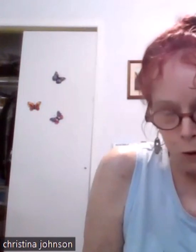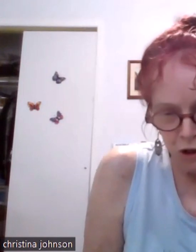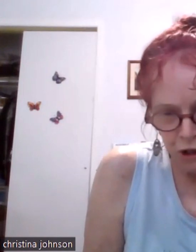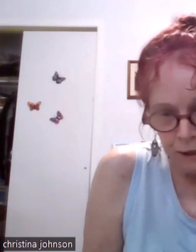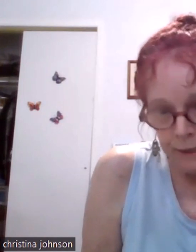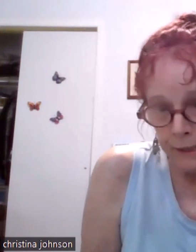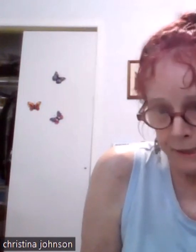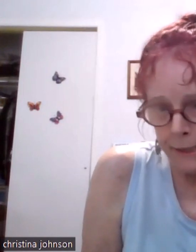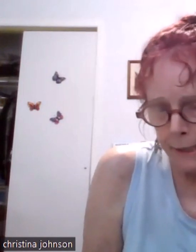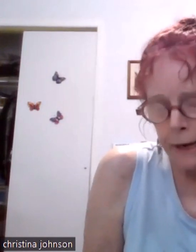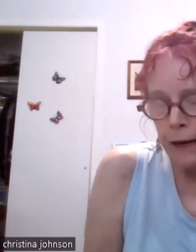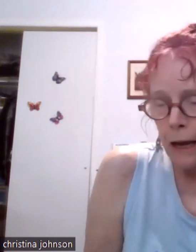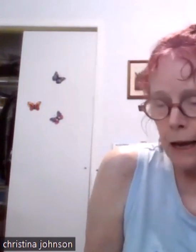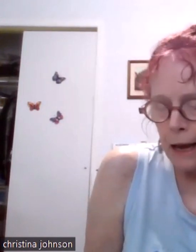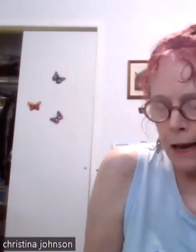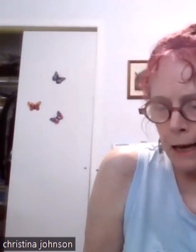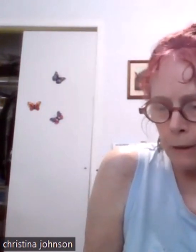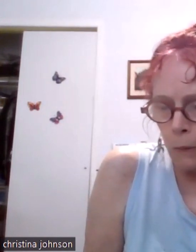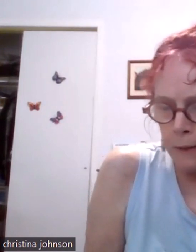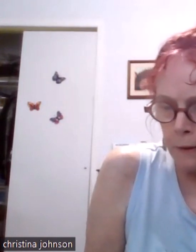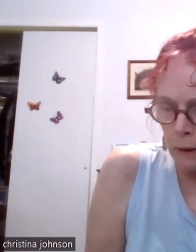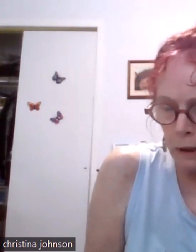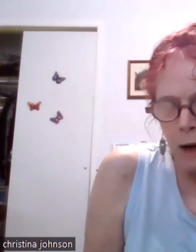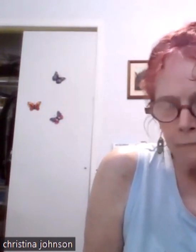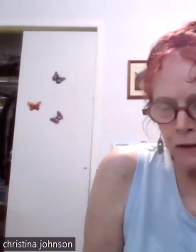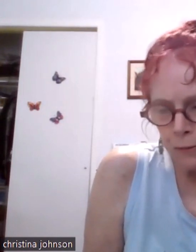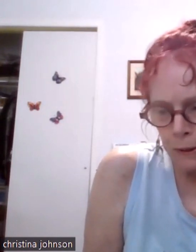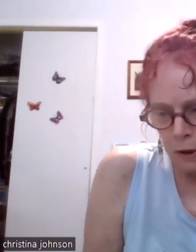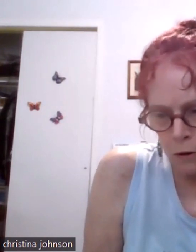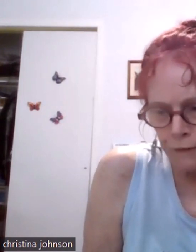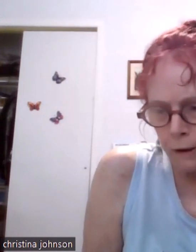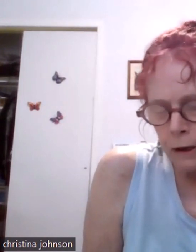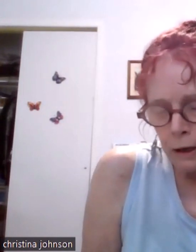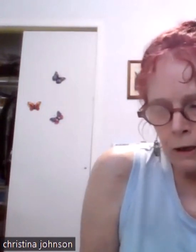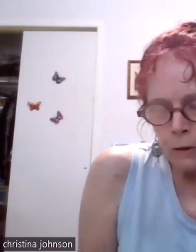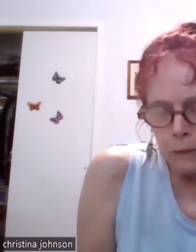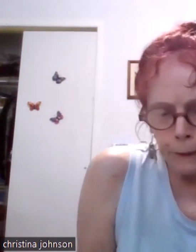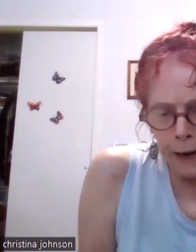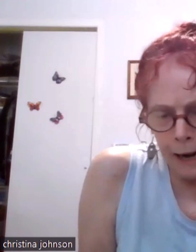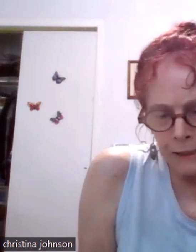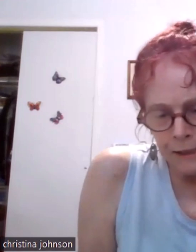It was being held in Washington, DC, and when the conference was over,